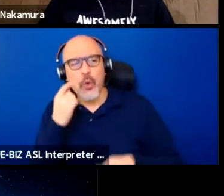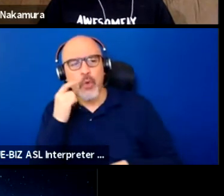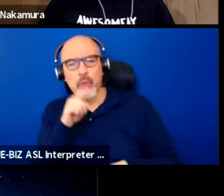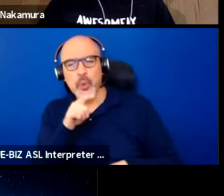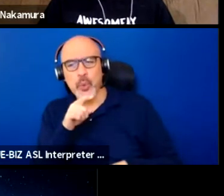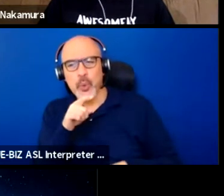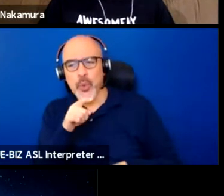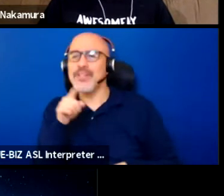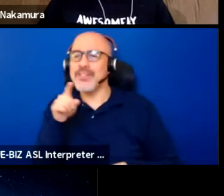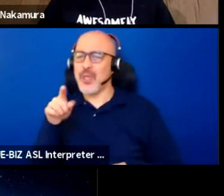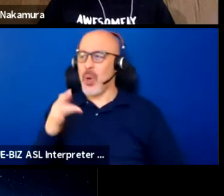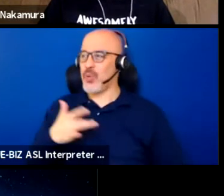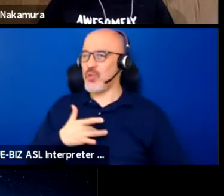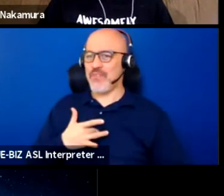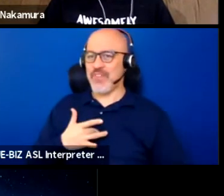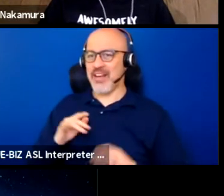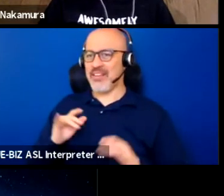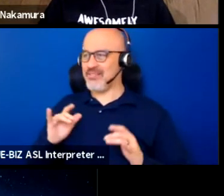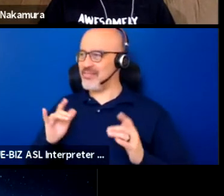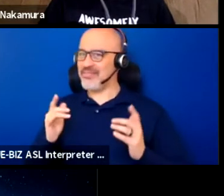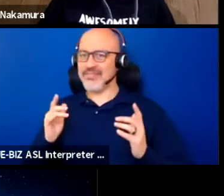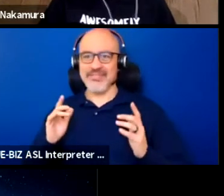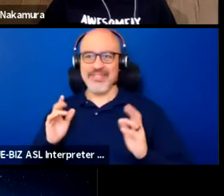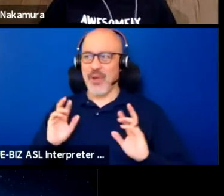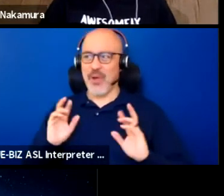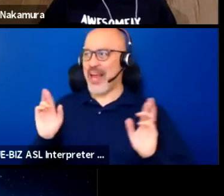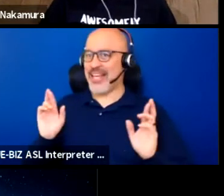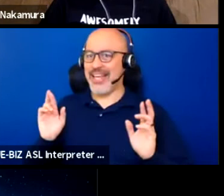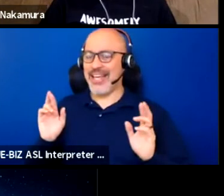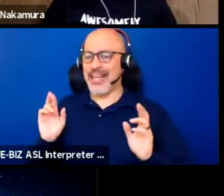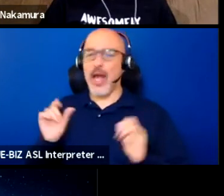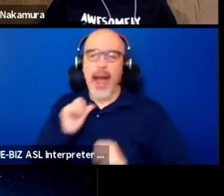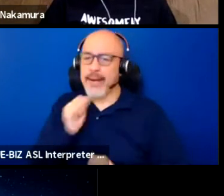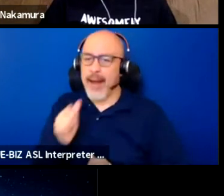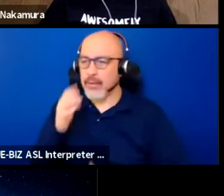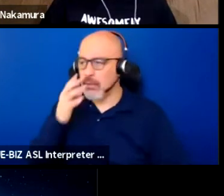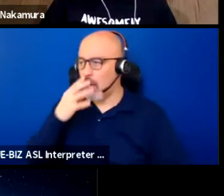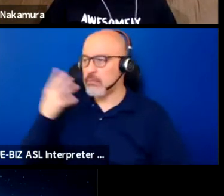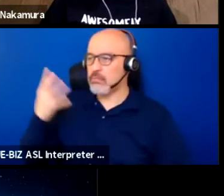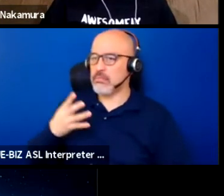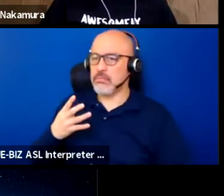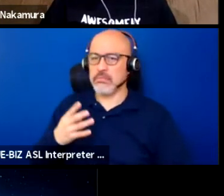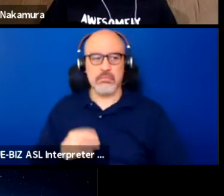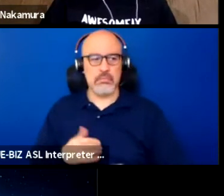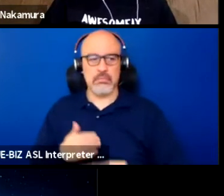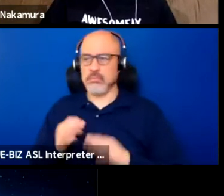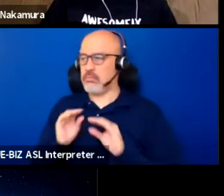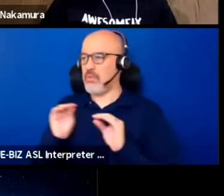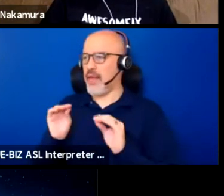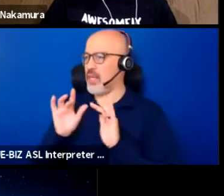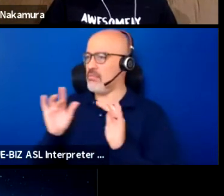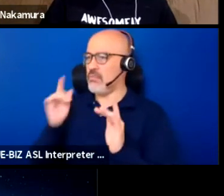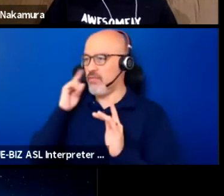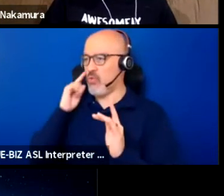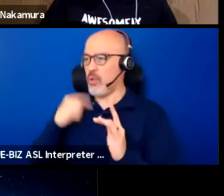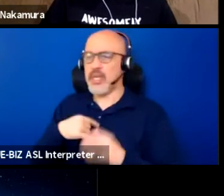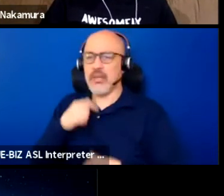and you feel like you're already out of place immediately because there's nothing, you don't feel like you fit in at all.